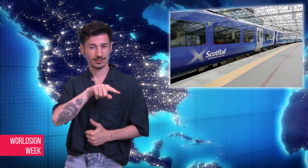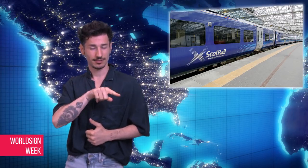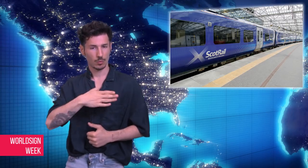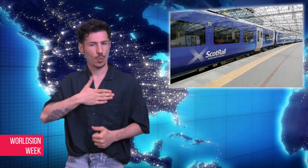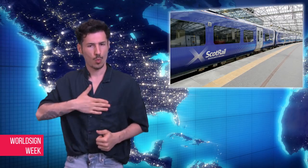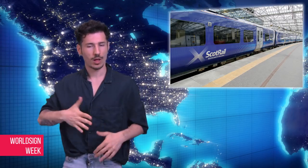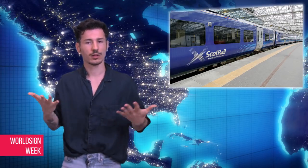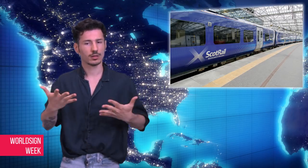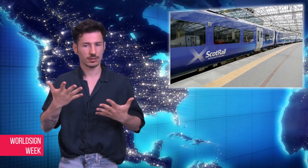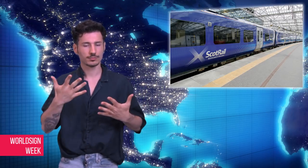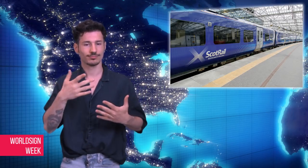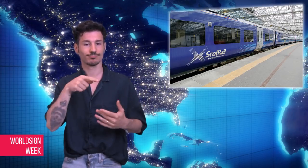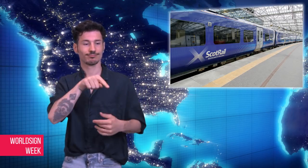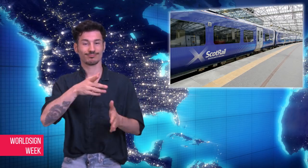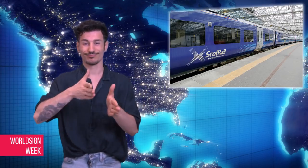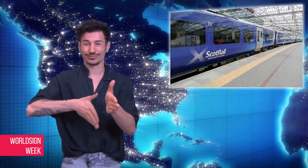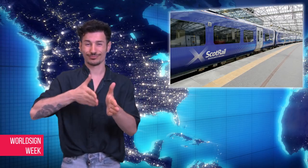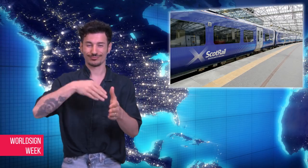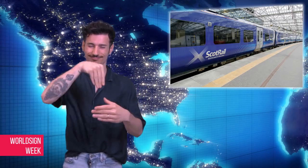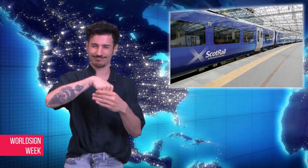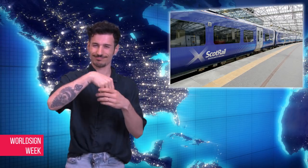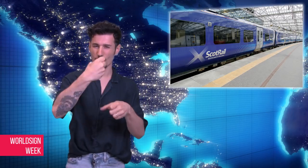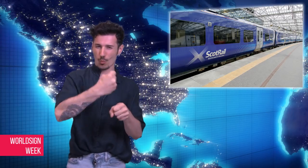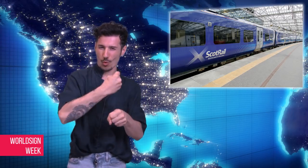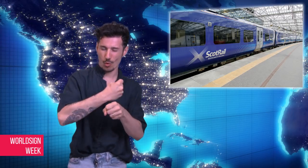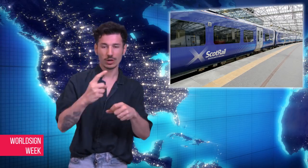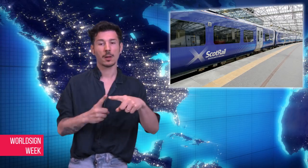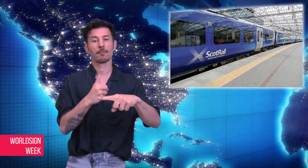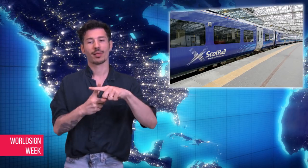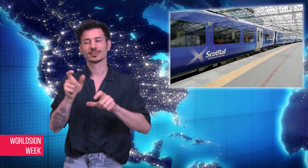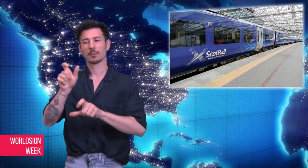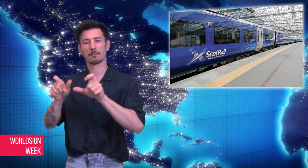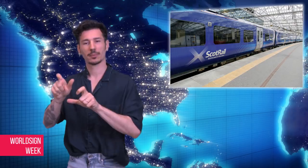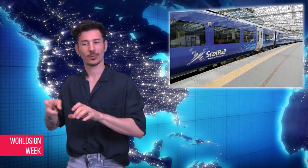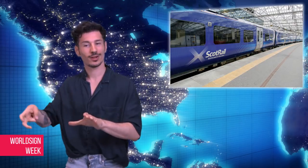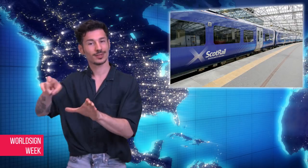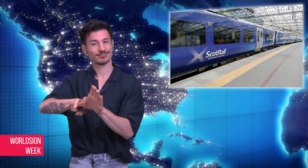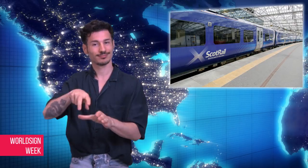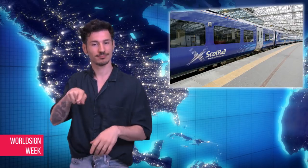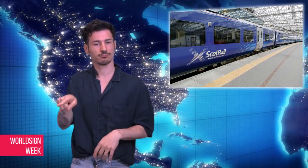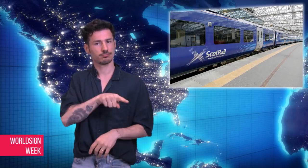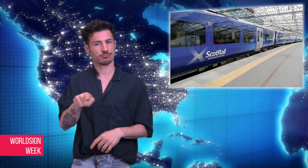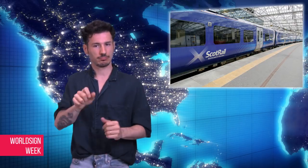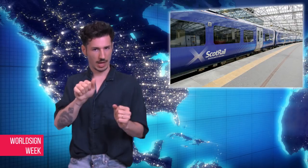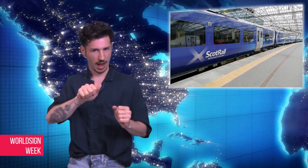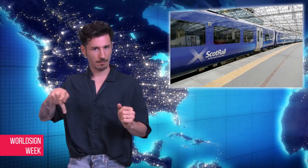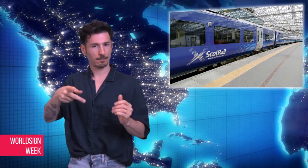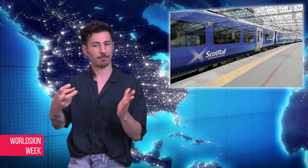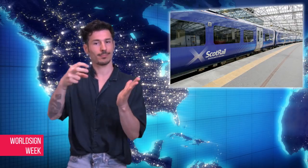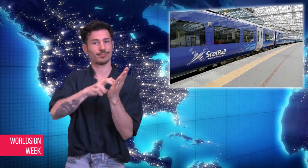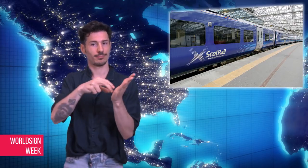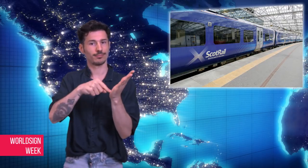Scotrail intends to have this app downloaded by all Scotrail employees and customers.